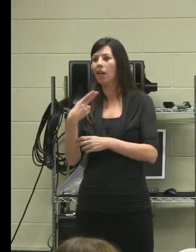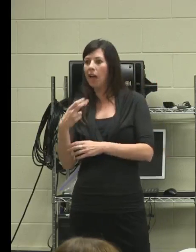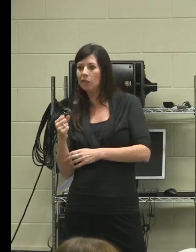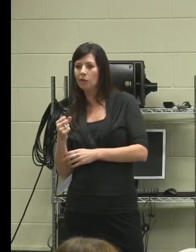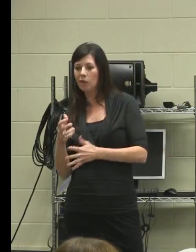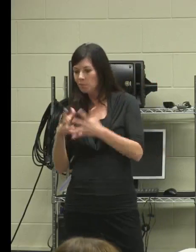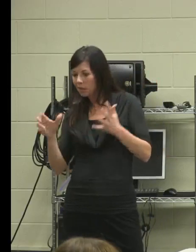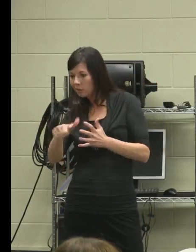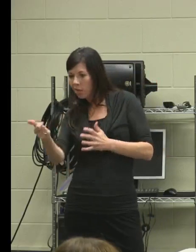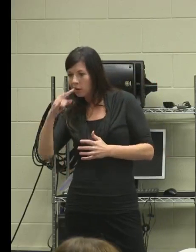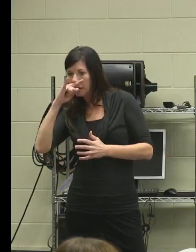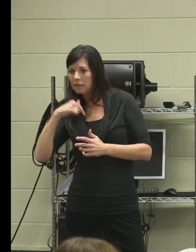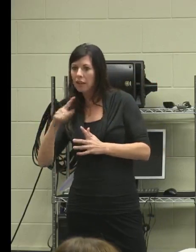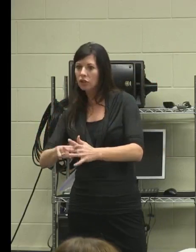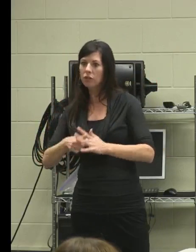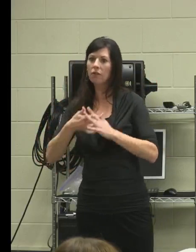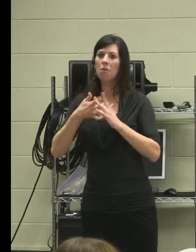of other kids, feel more like an adult.